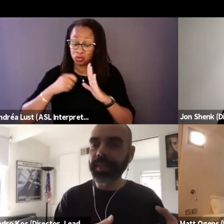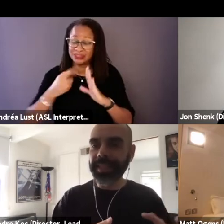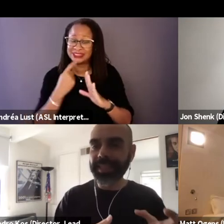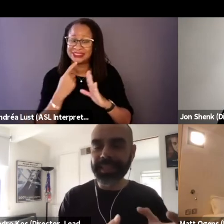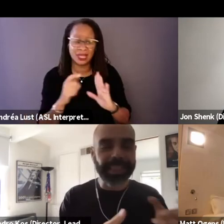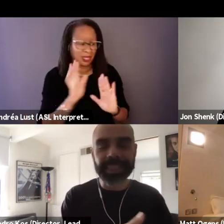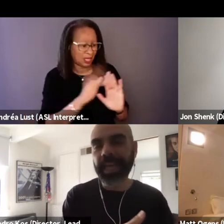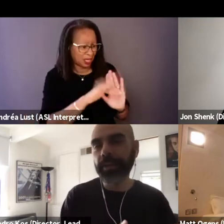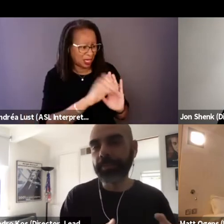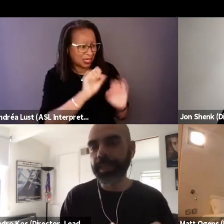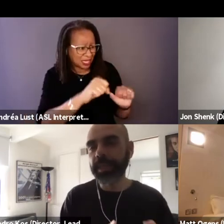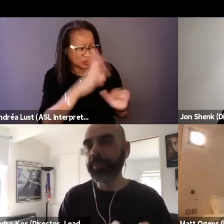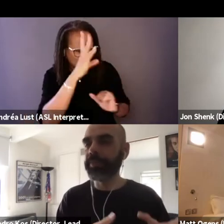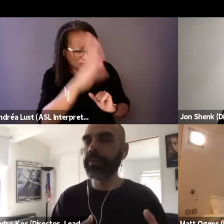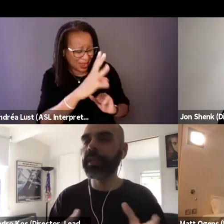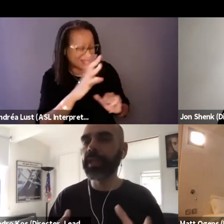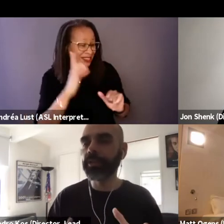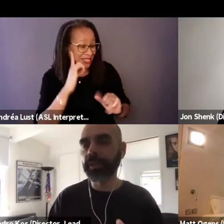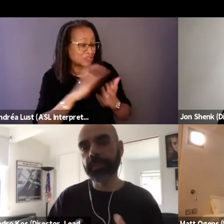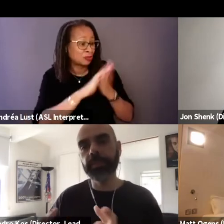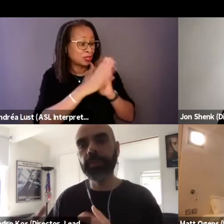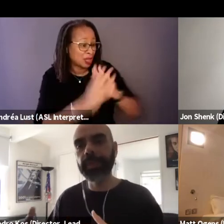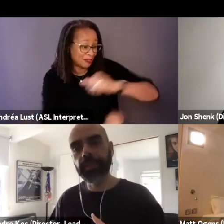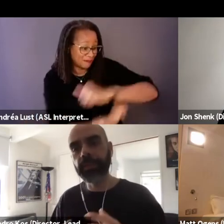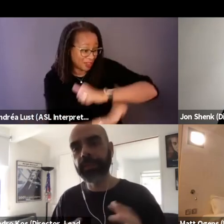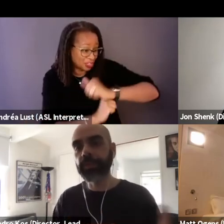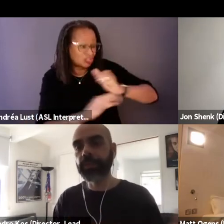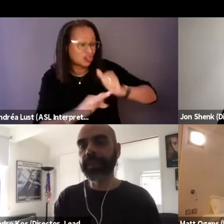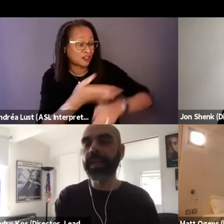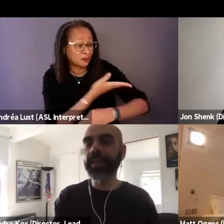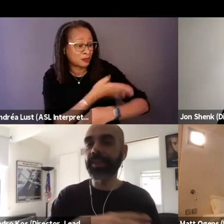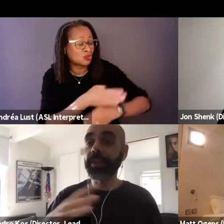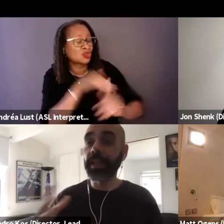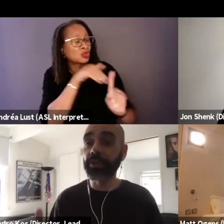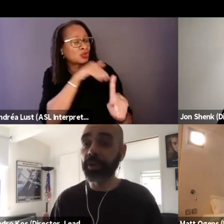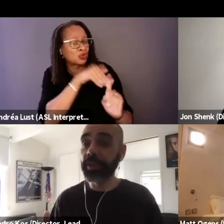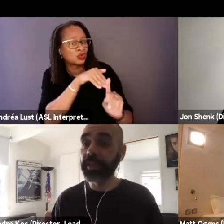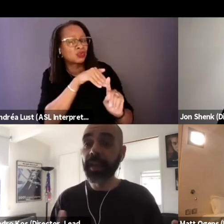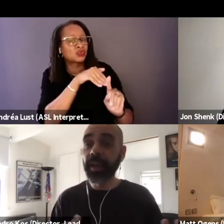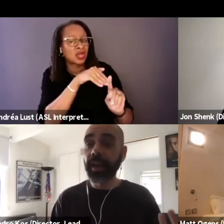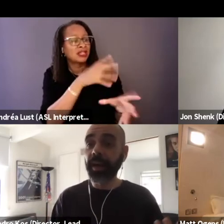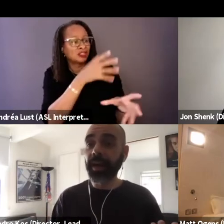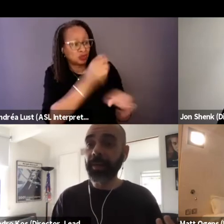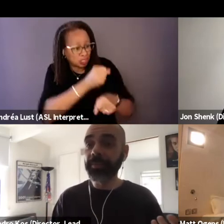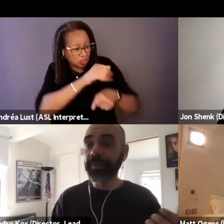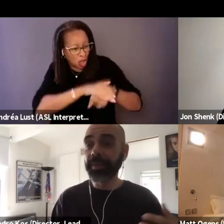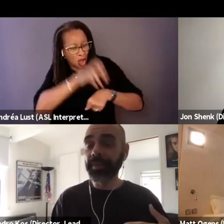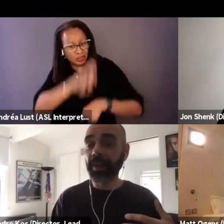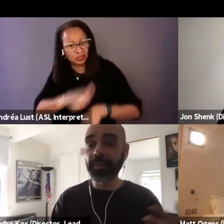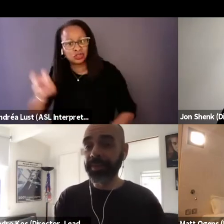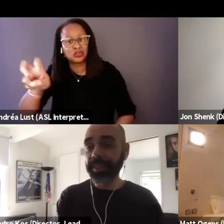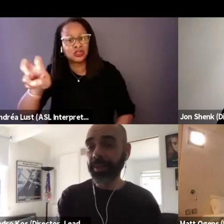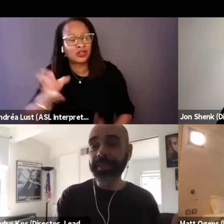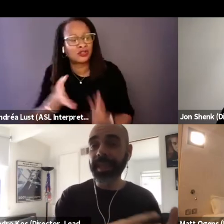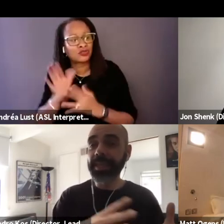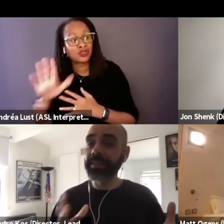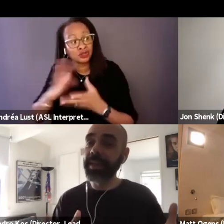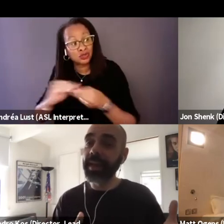lets these sounds become the foundations of the music used to take us on that journey of day to night.